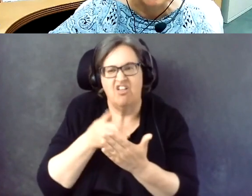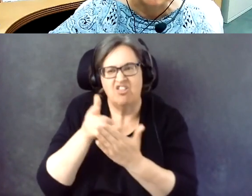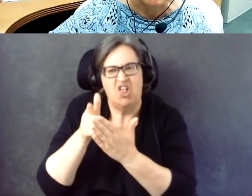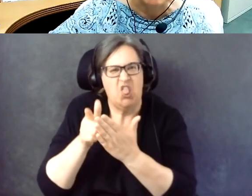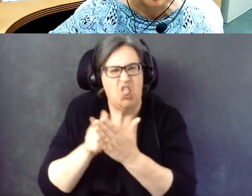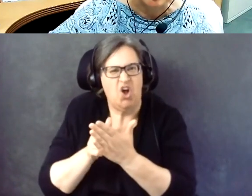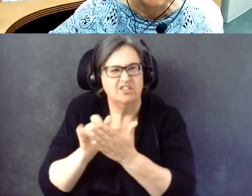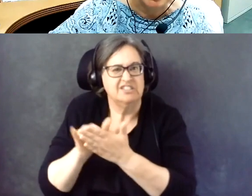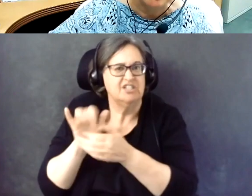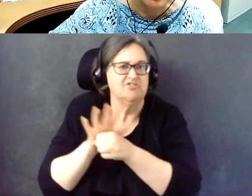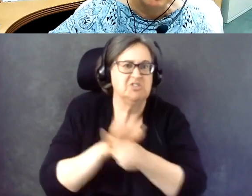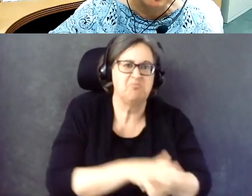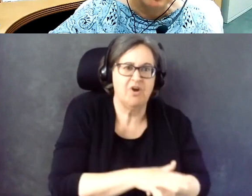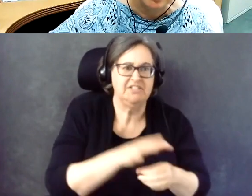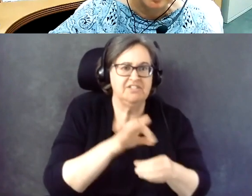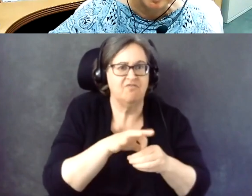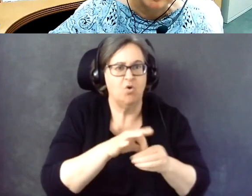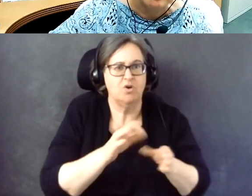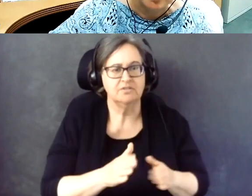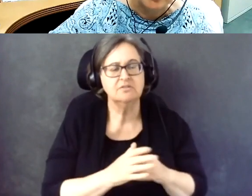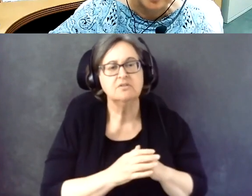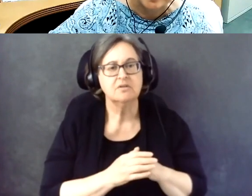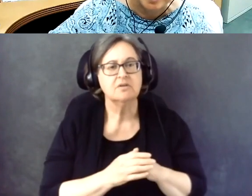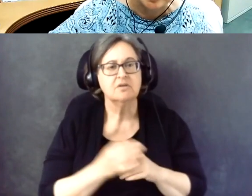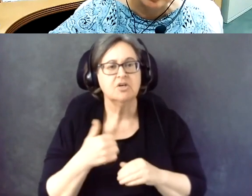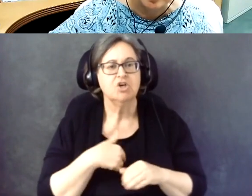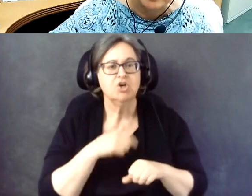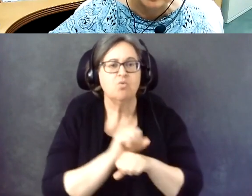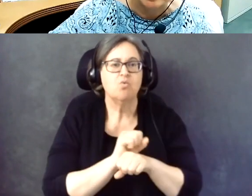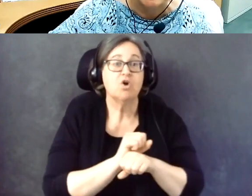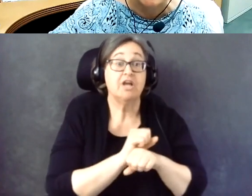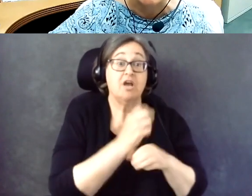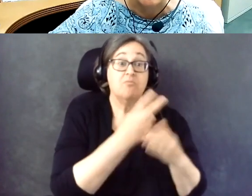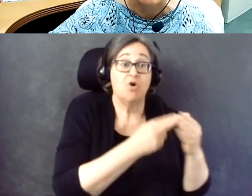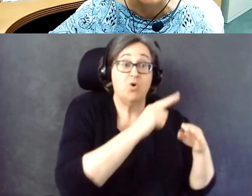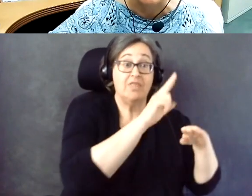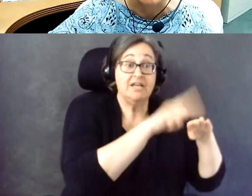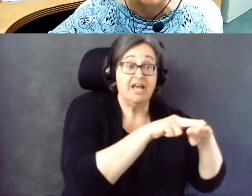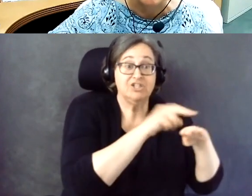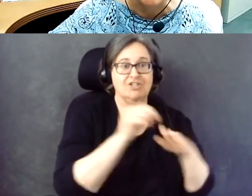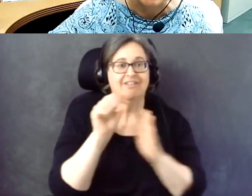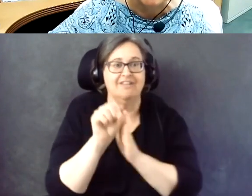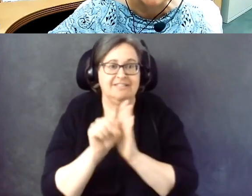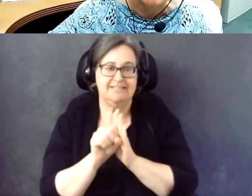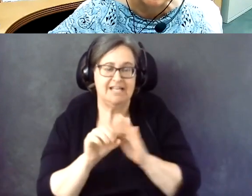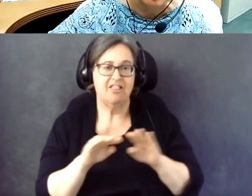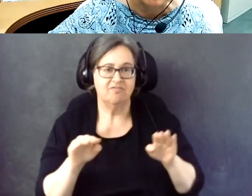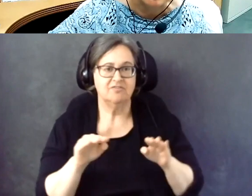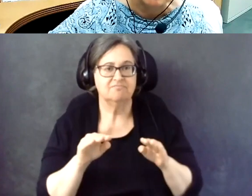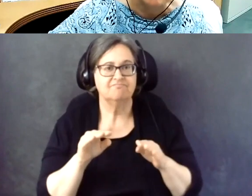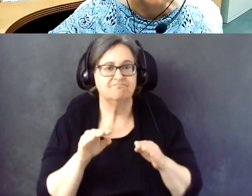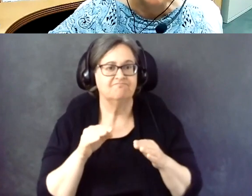And so we're working both on the national level and the state level.